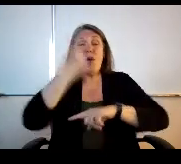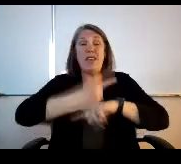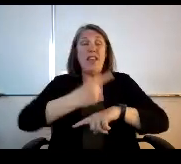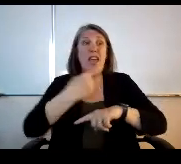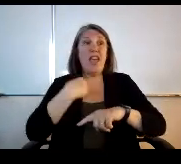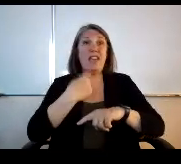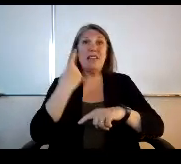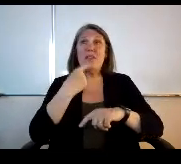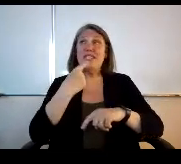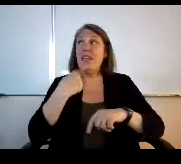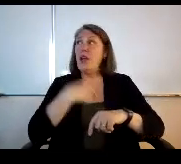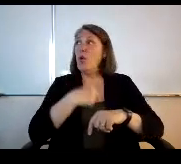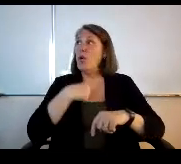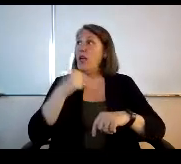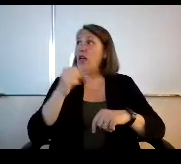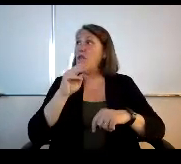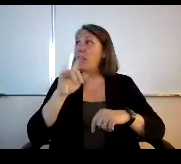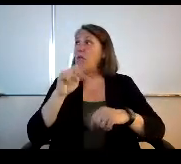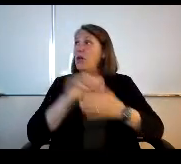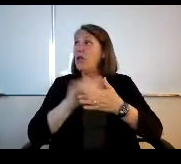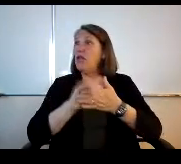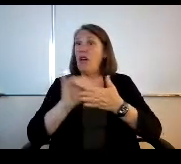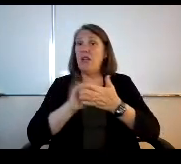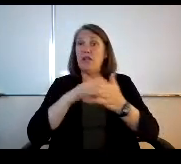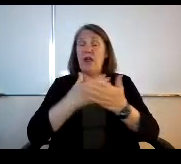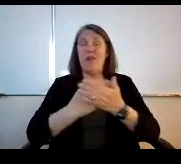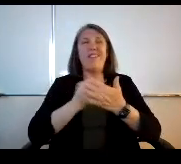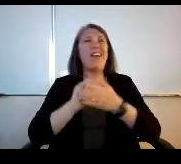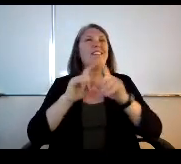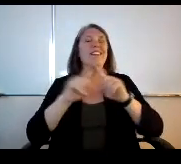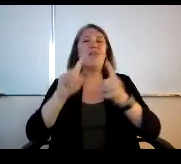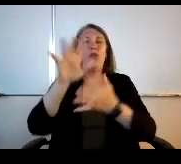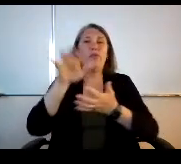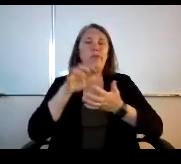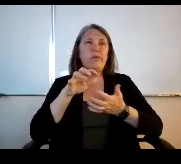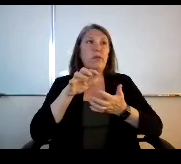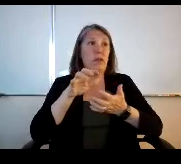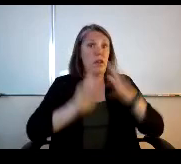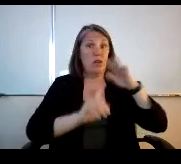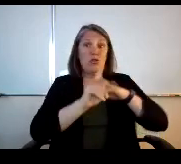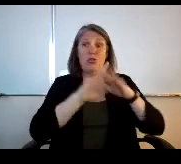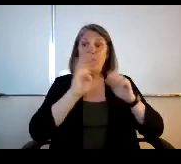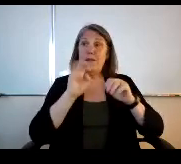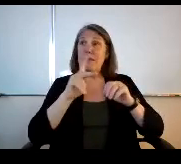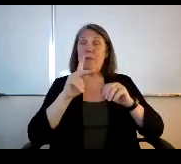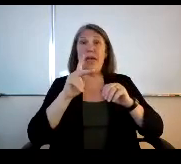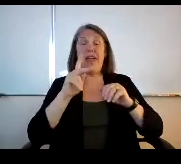so that's different. You sort of get the money it shows up in your bank account and